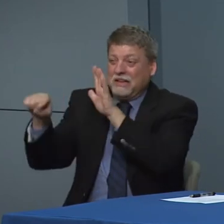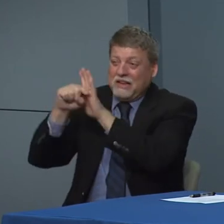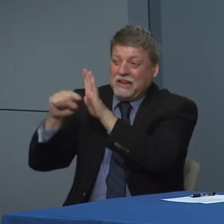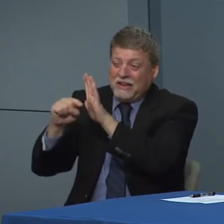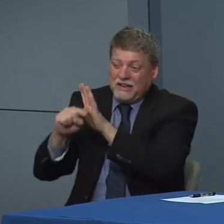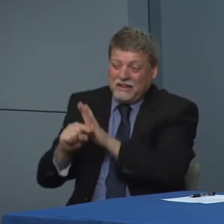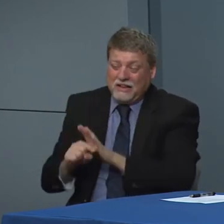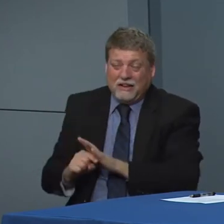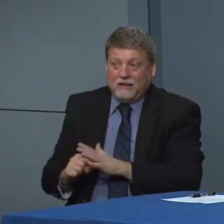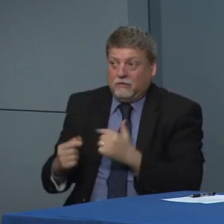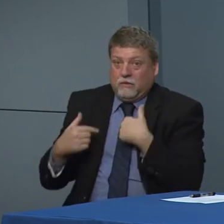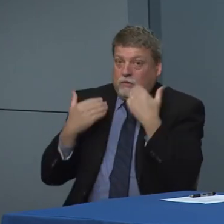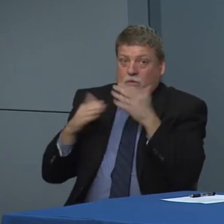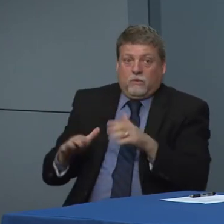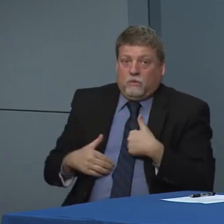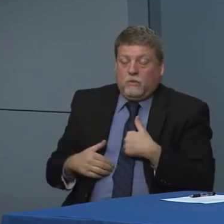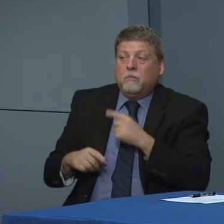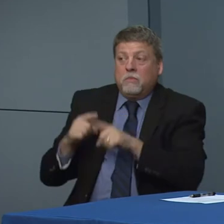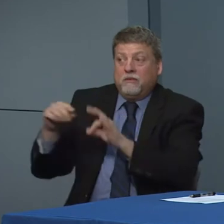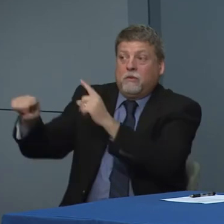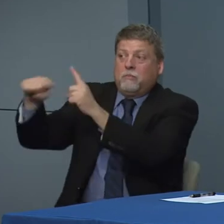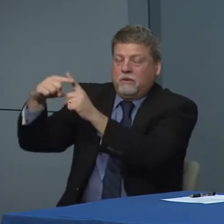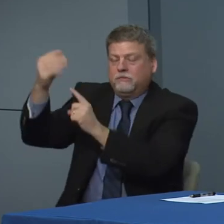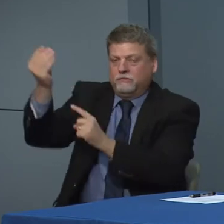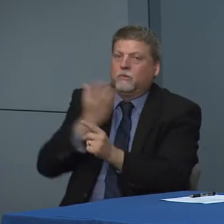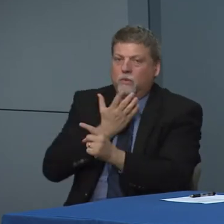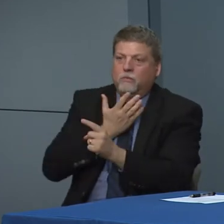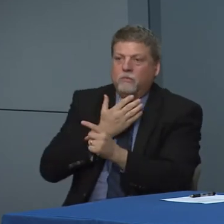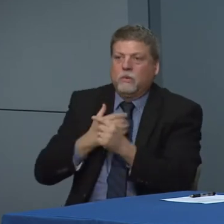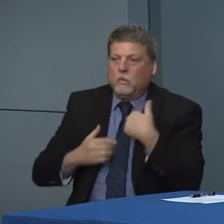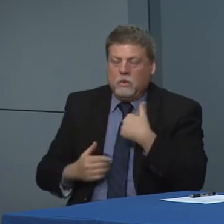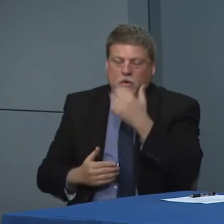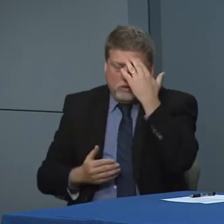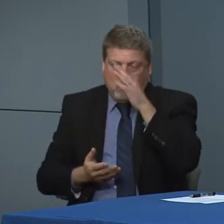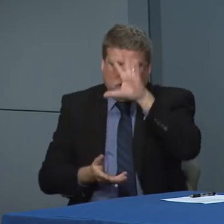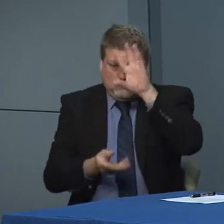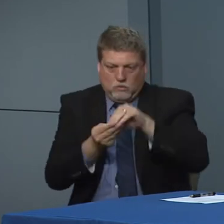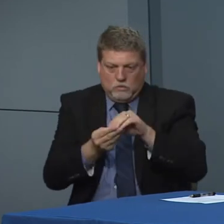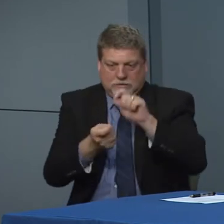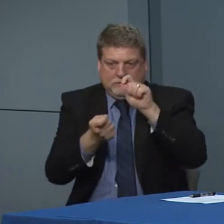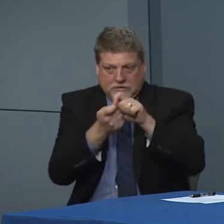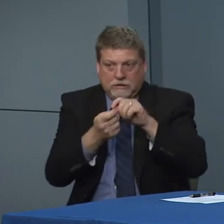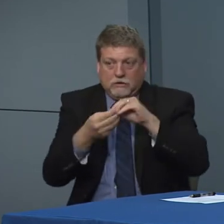going across the state we did they are required to share all the positives and so we will have a central repository of